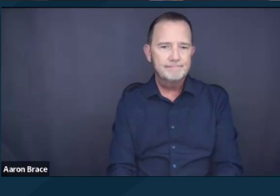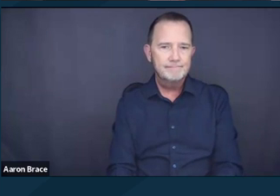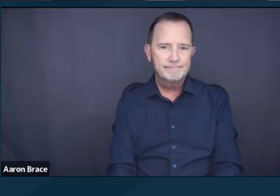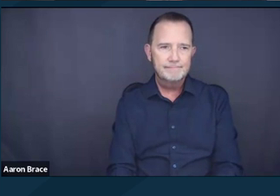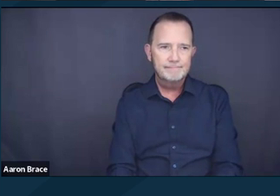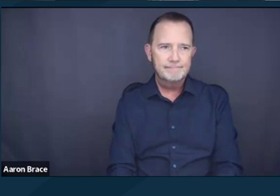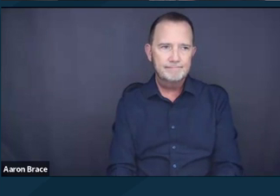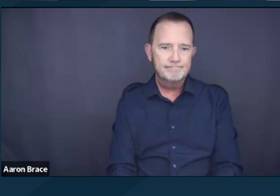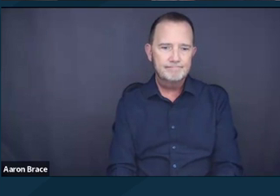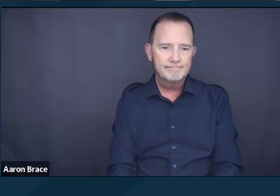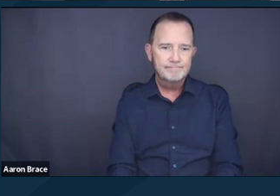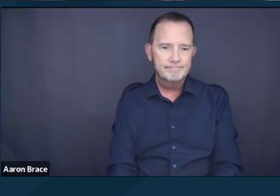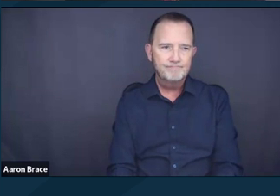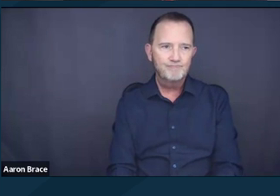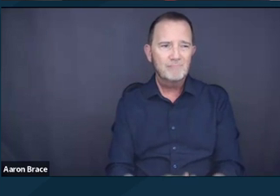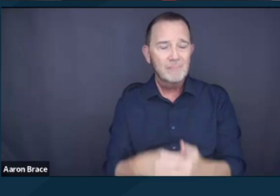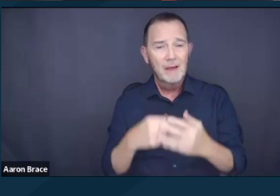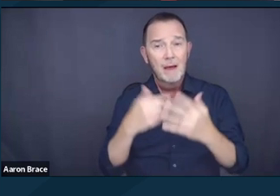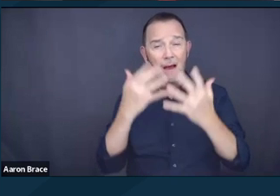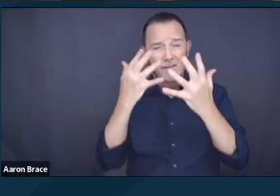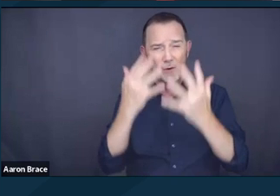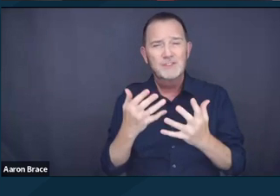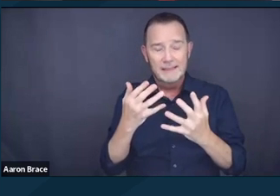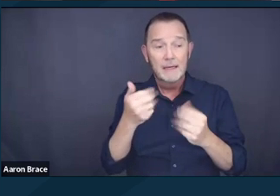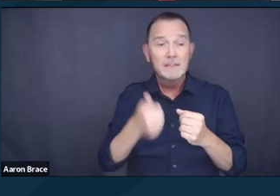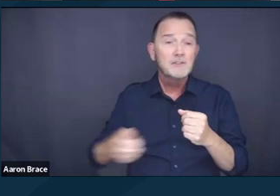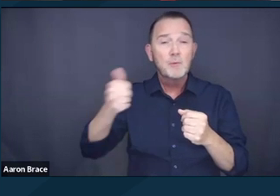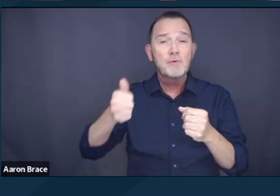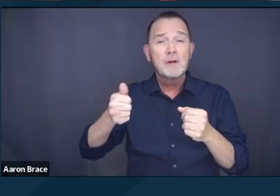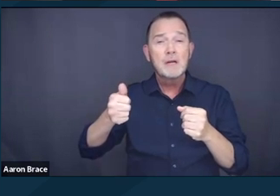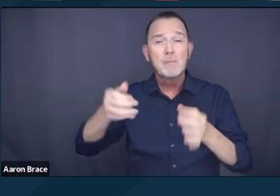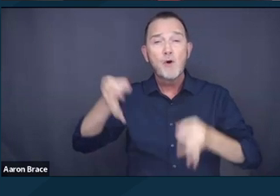So unfortunately, the Supreme Court's holding in Johnson versus Grants Pass